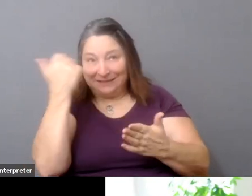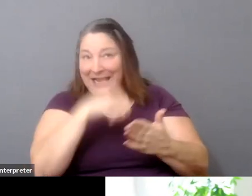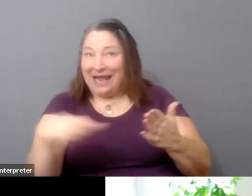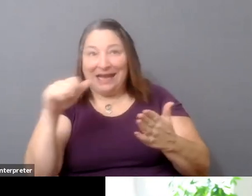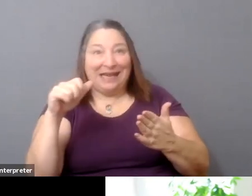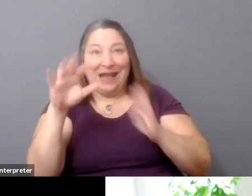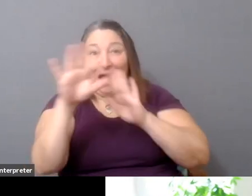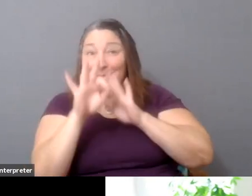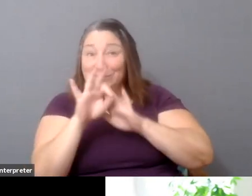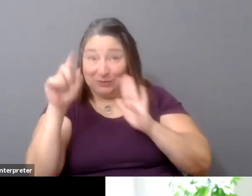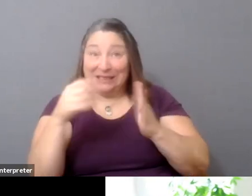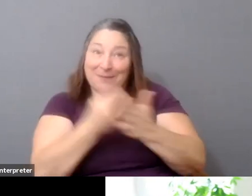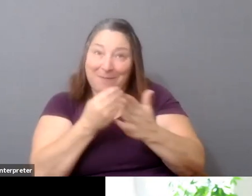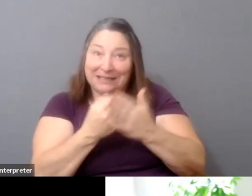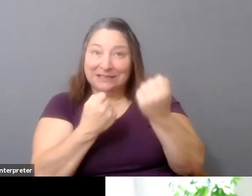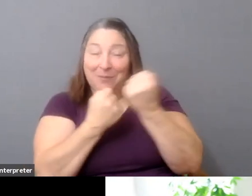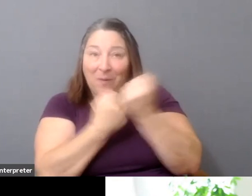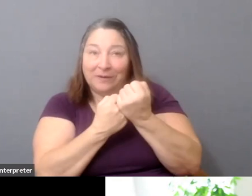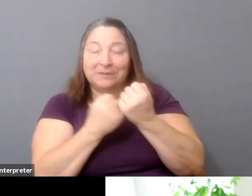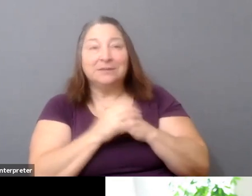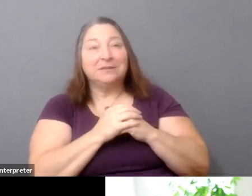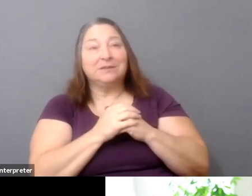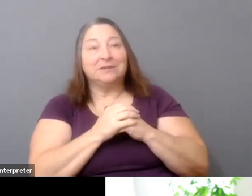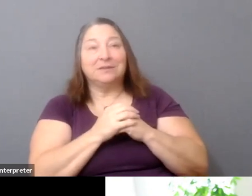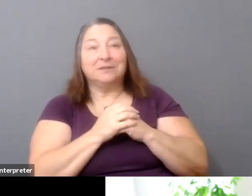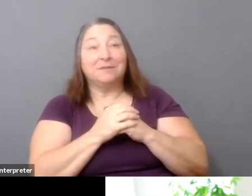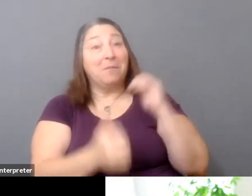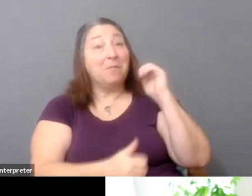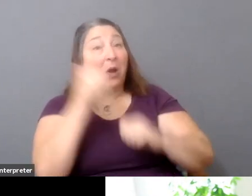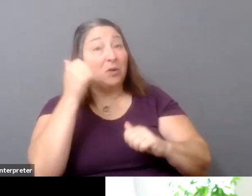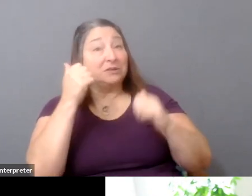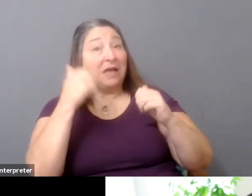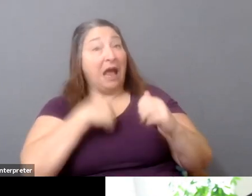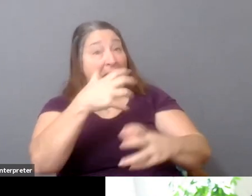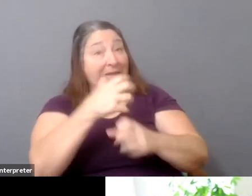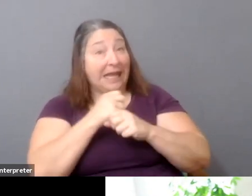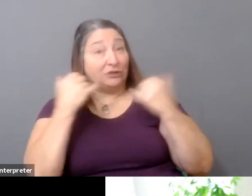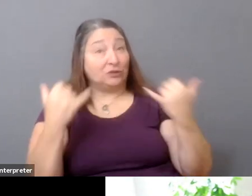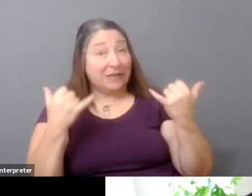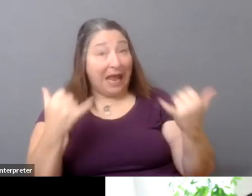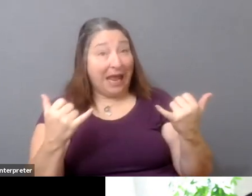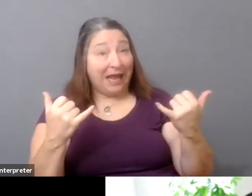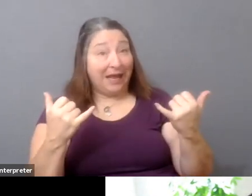And also, you know, most of the things that get made today ultimately are coming from family offices,